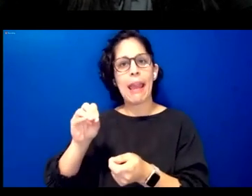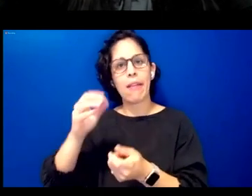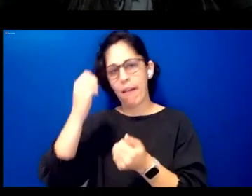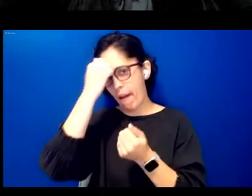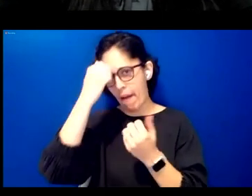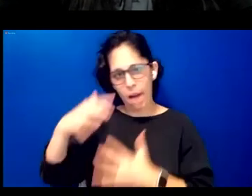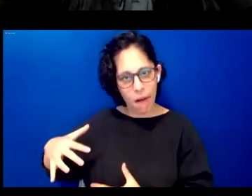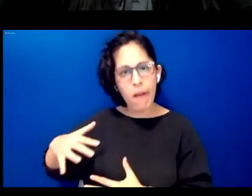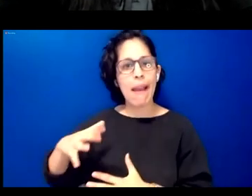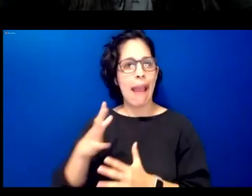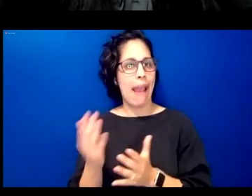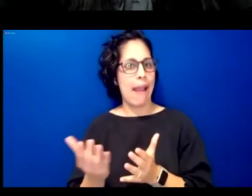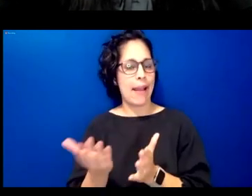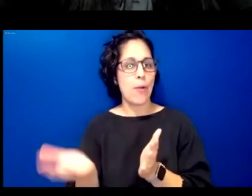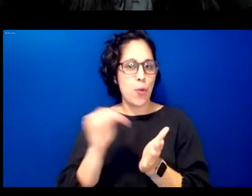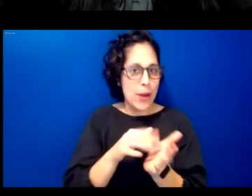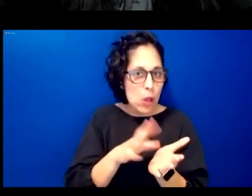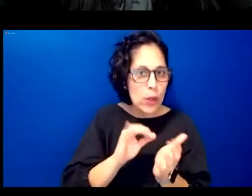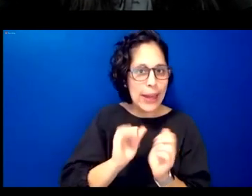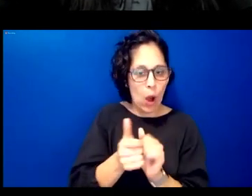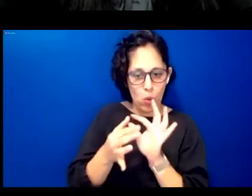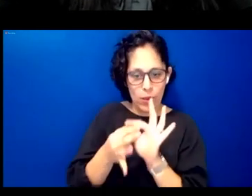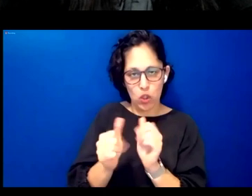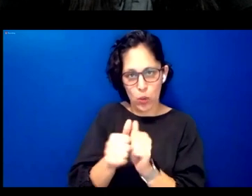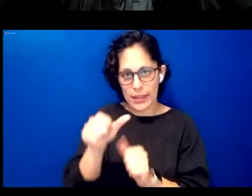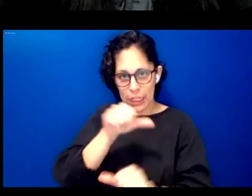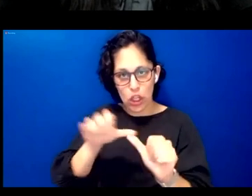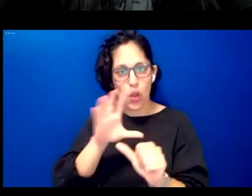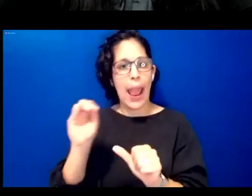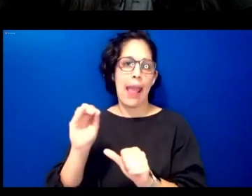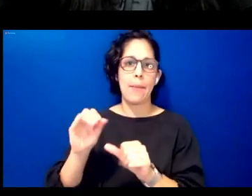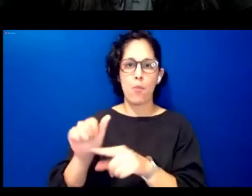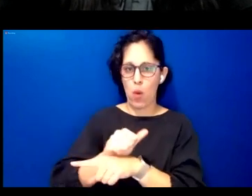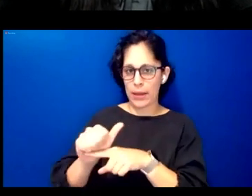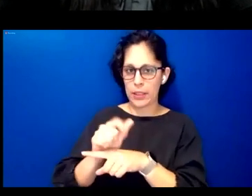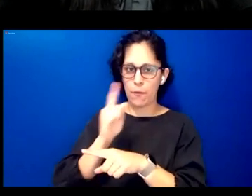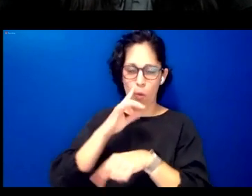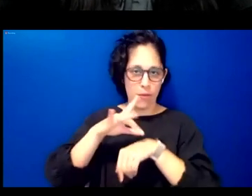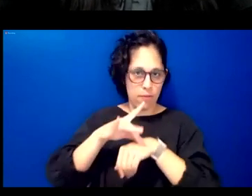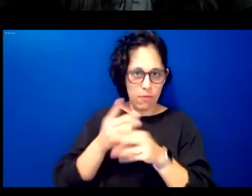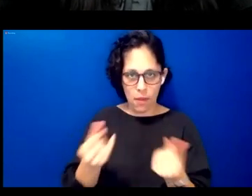relearning how to be in relation to one another to the land and the life ways for the benefit